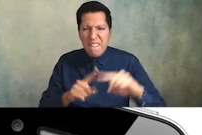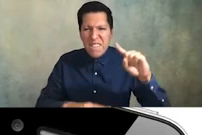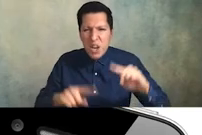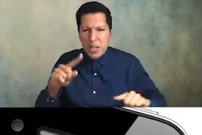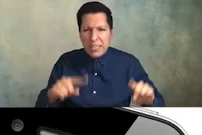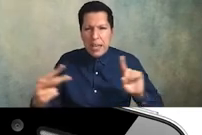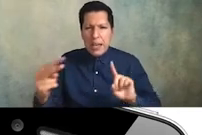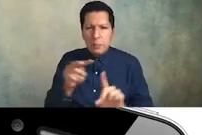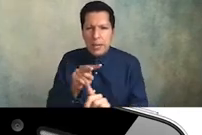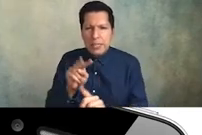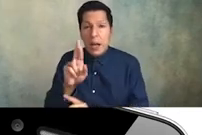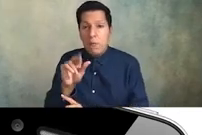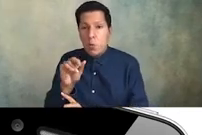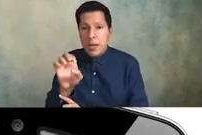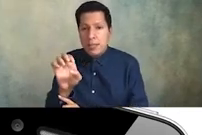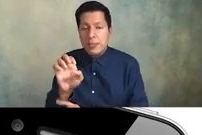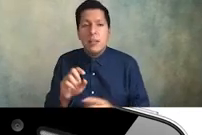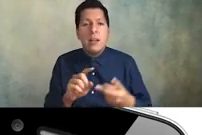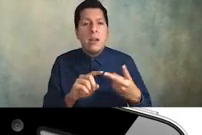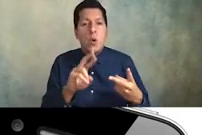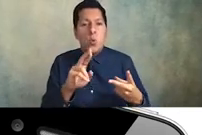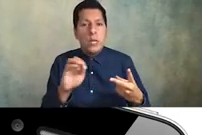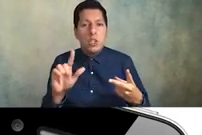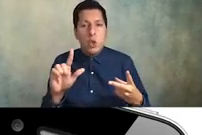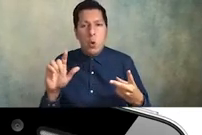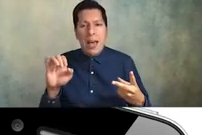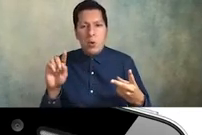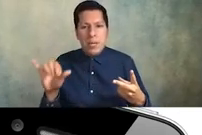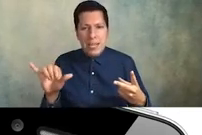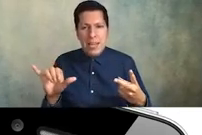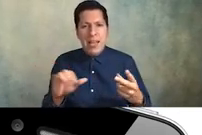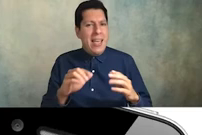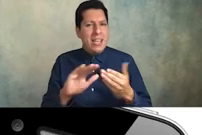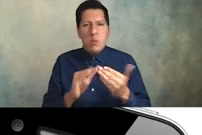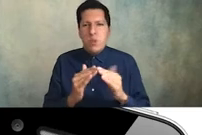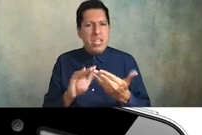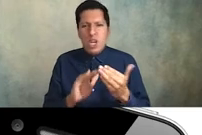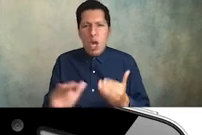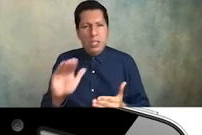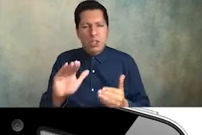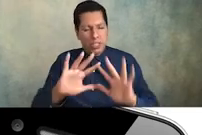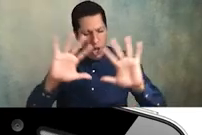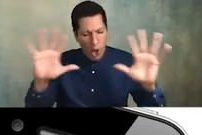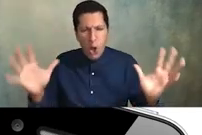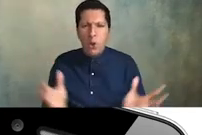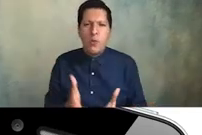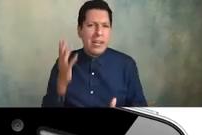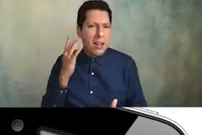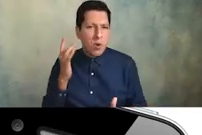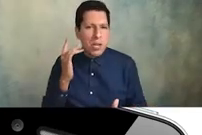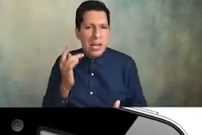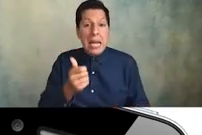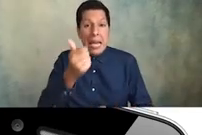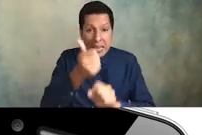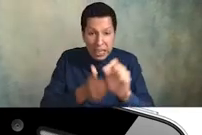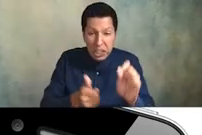and racial equity at community colleges across california each of the 68 member institutions